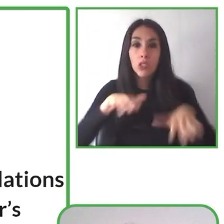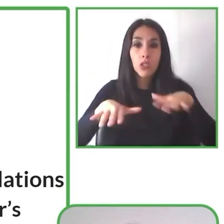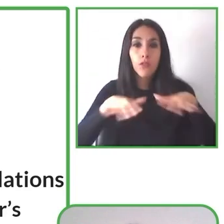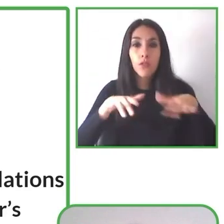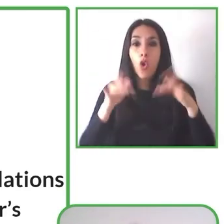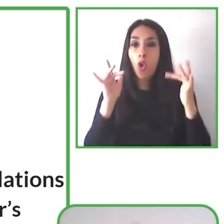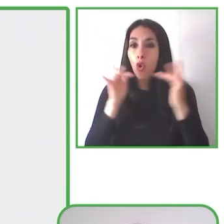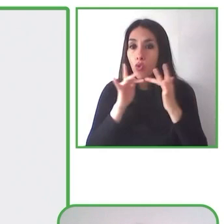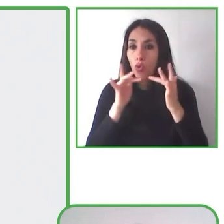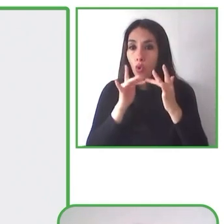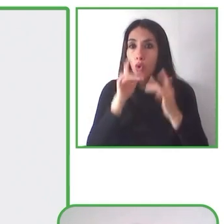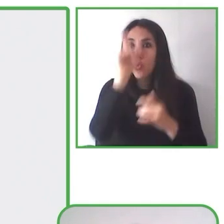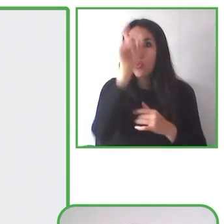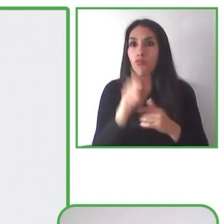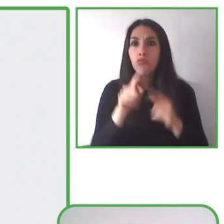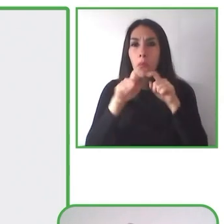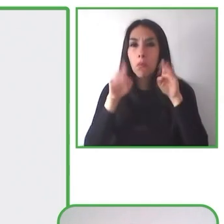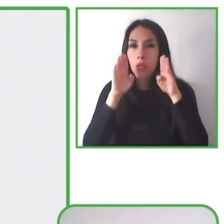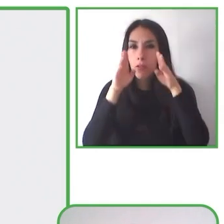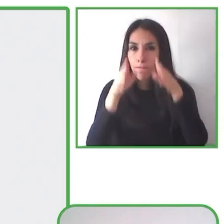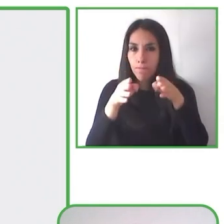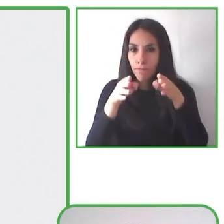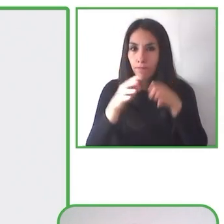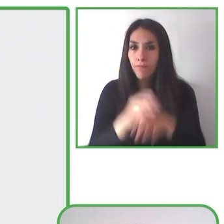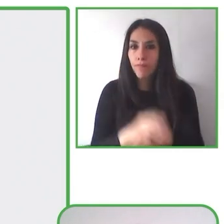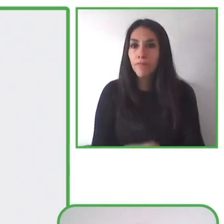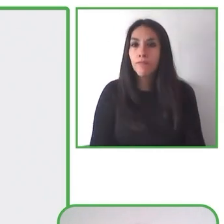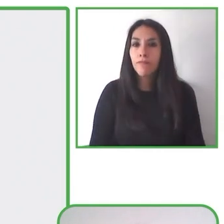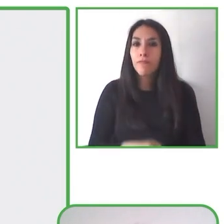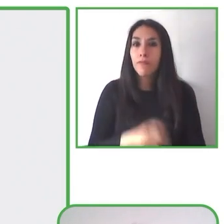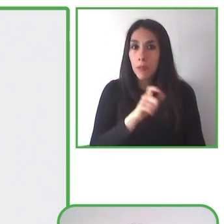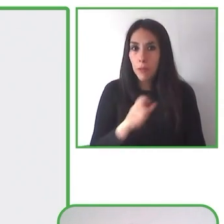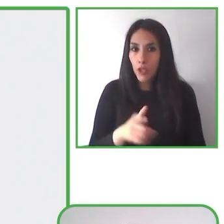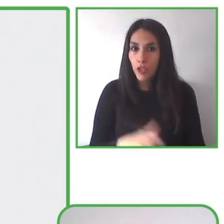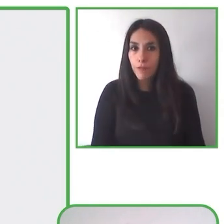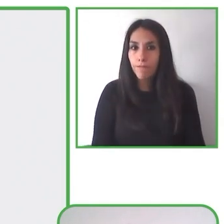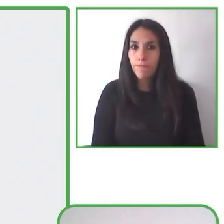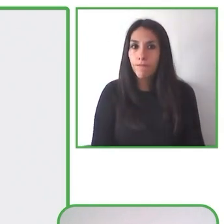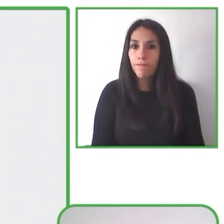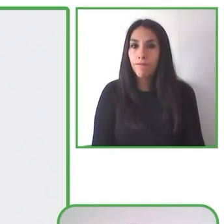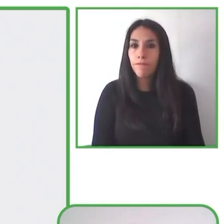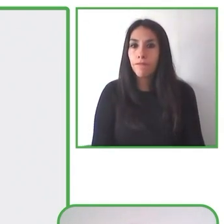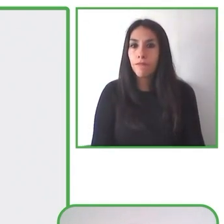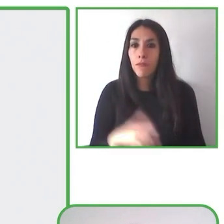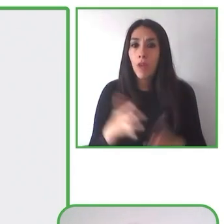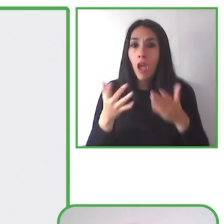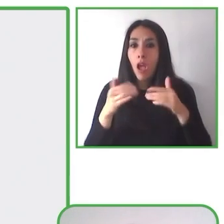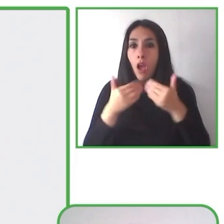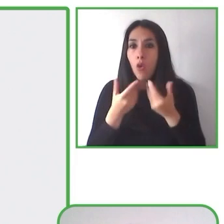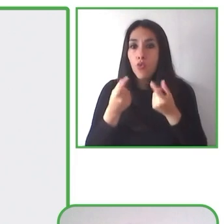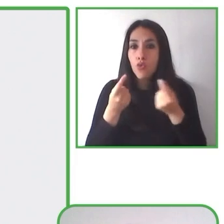according to the needs of every person. How do we do this? We offer three types of products.